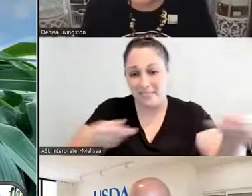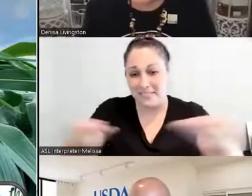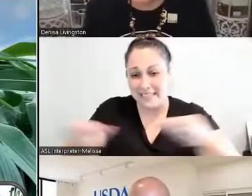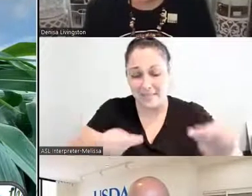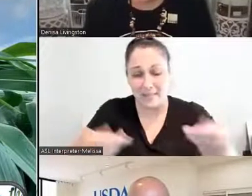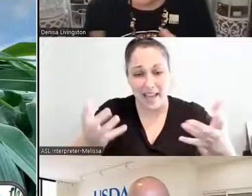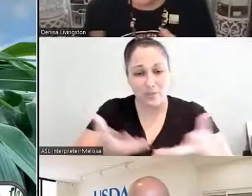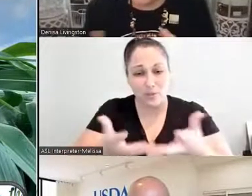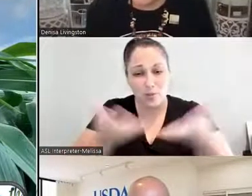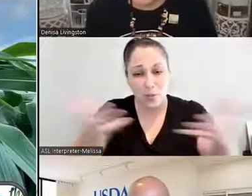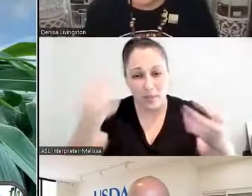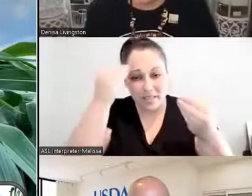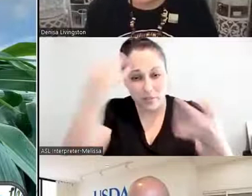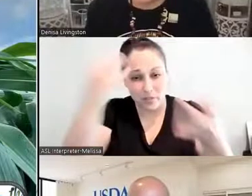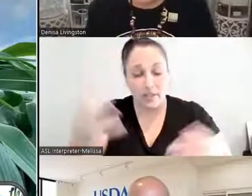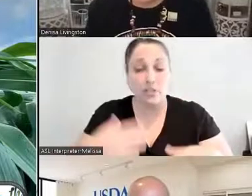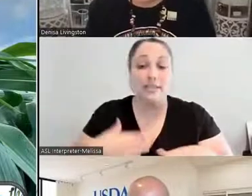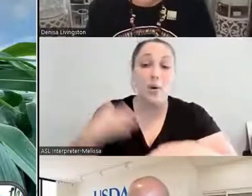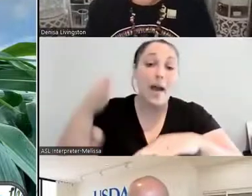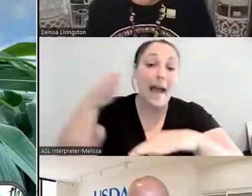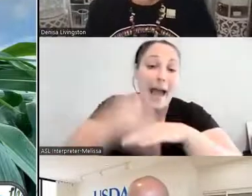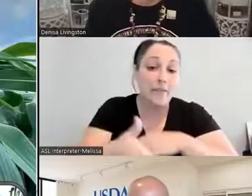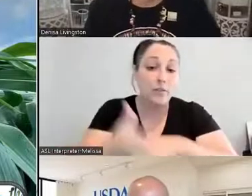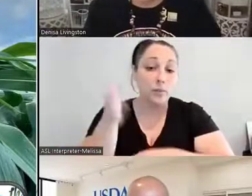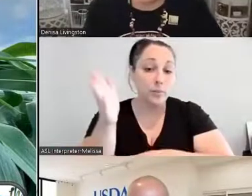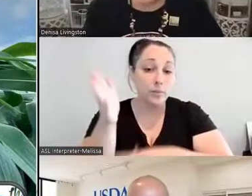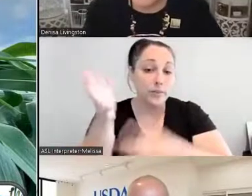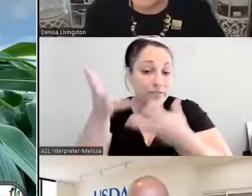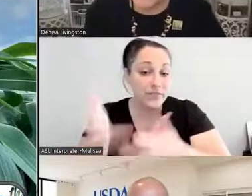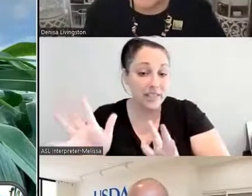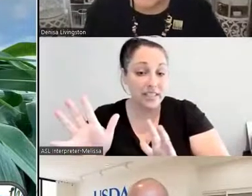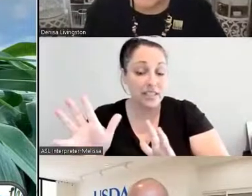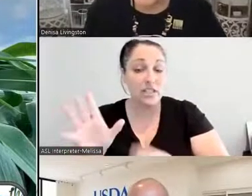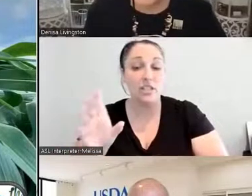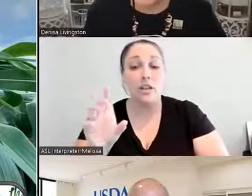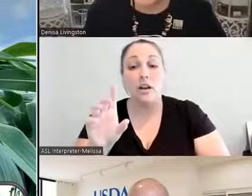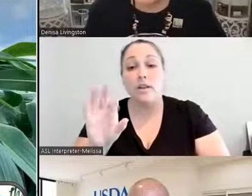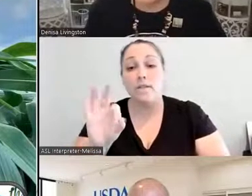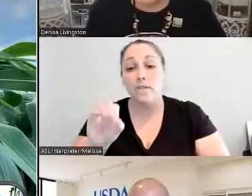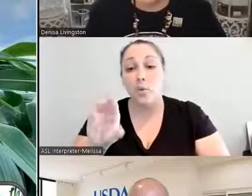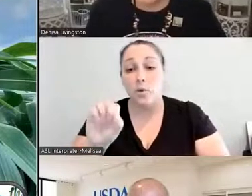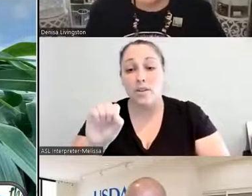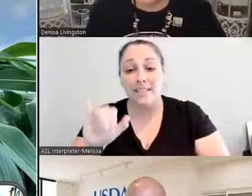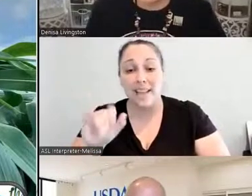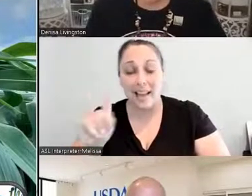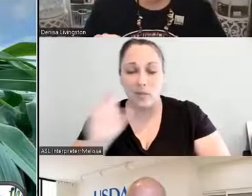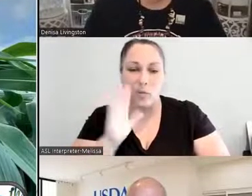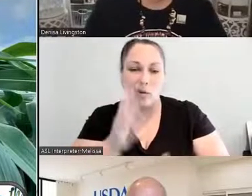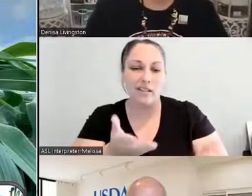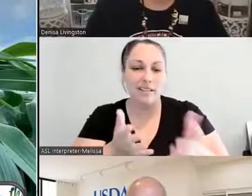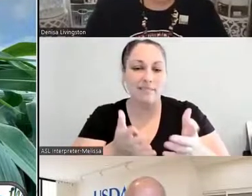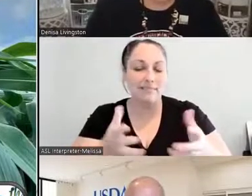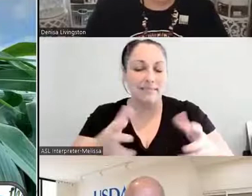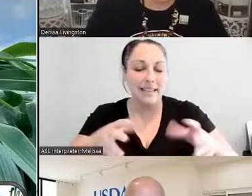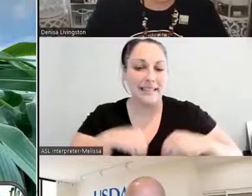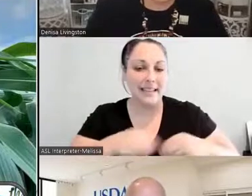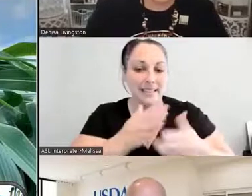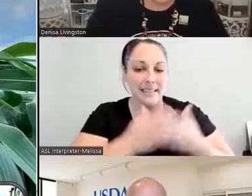We'll take some questions after Dr. Williams‑Forson presents. So thank you, everyone. Ahéheé.